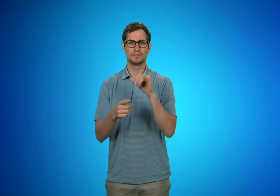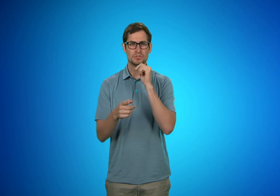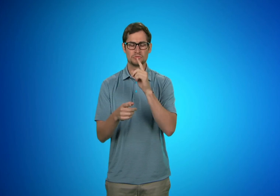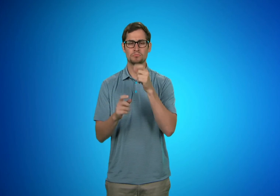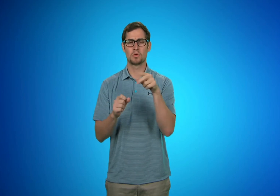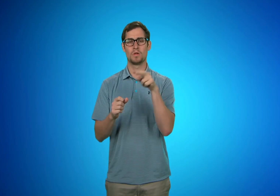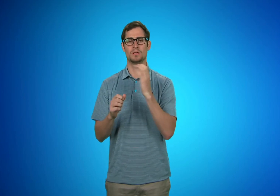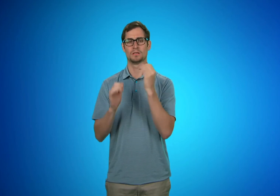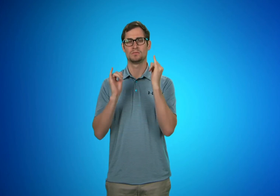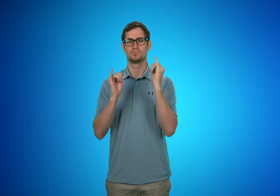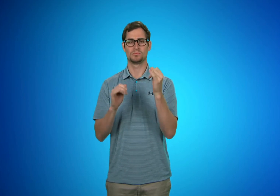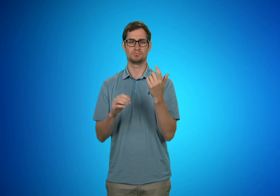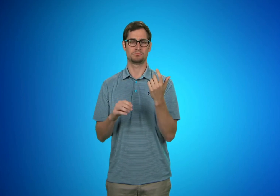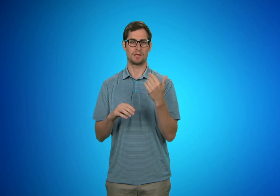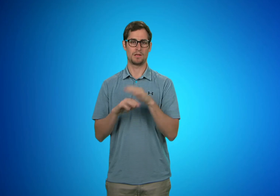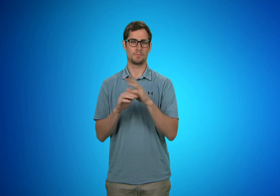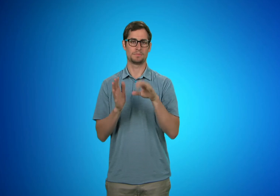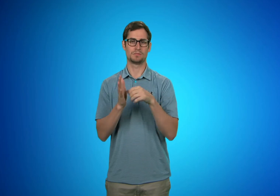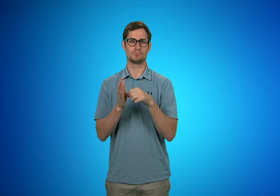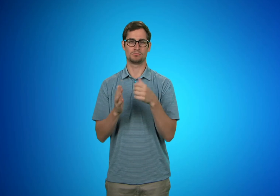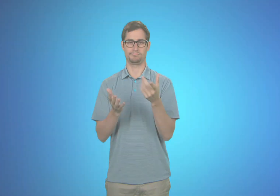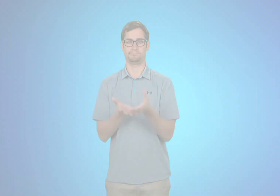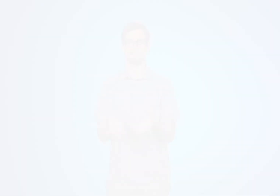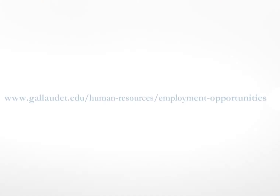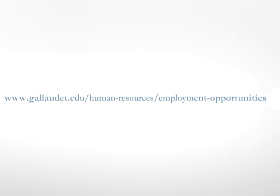Instructions can be found here.